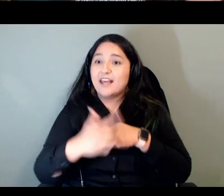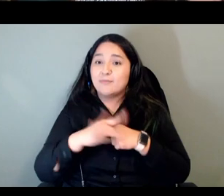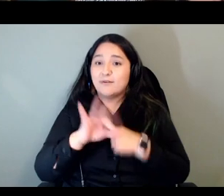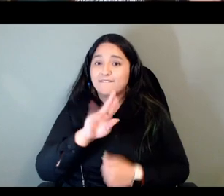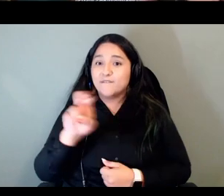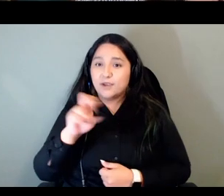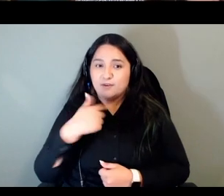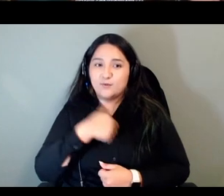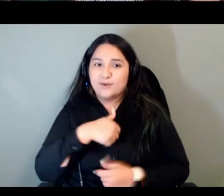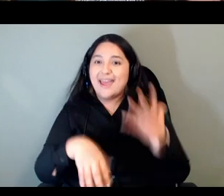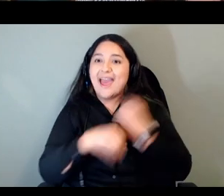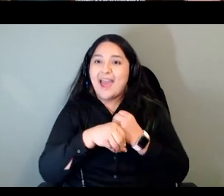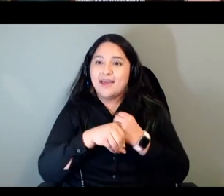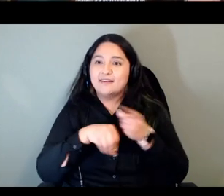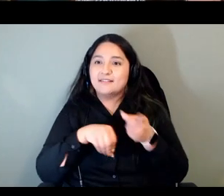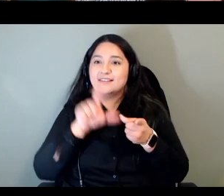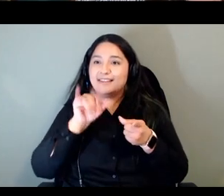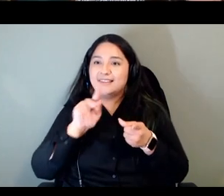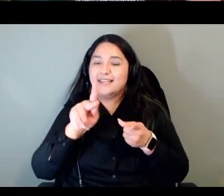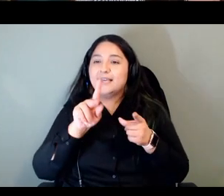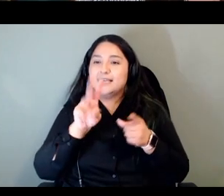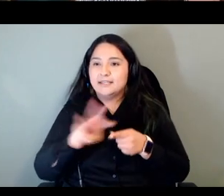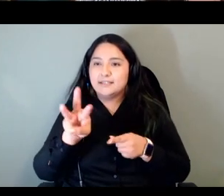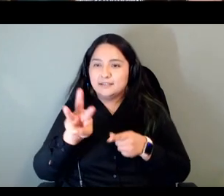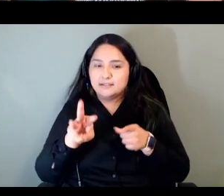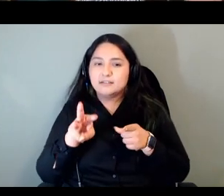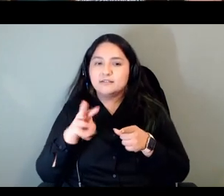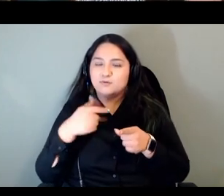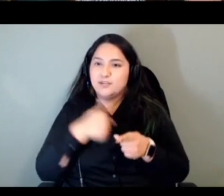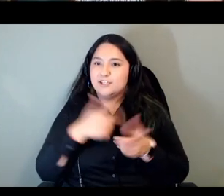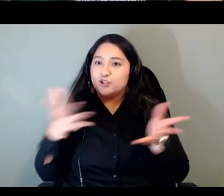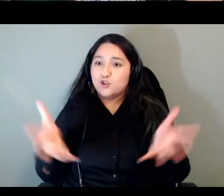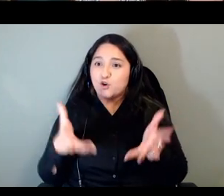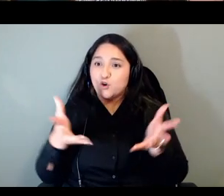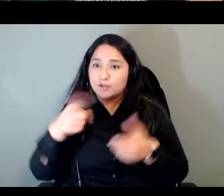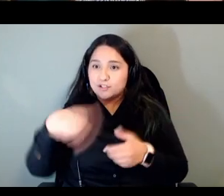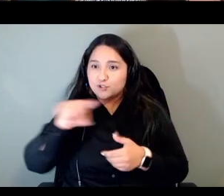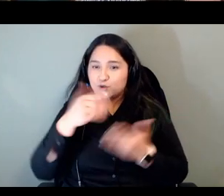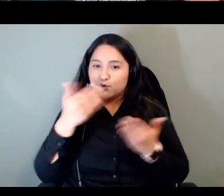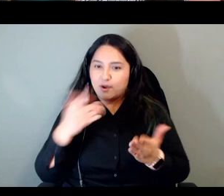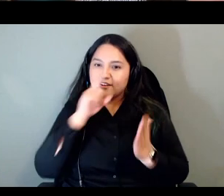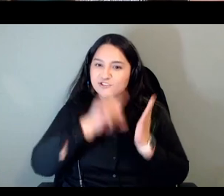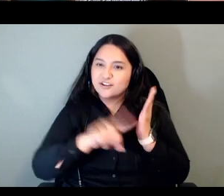so we really encourage you to um check out the course and to really you know use it and